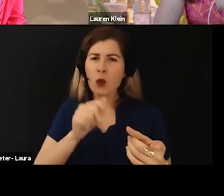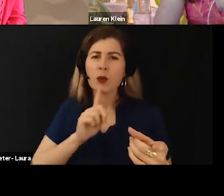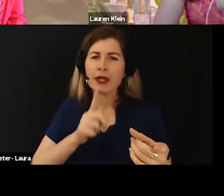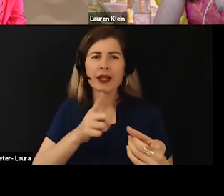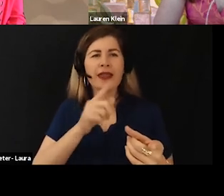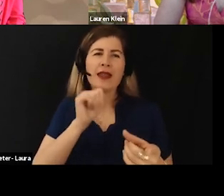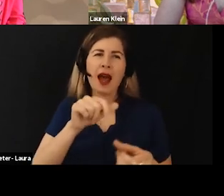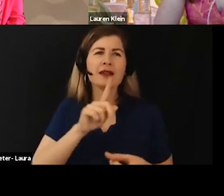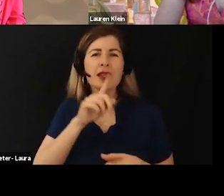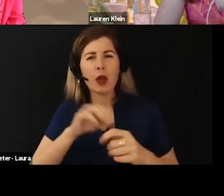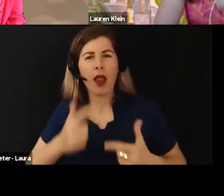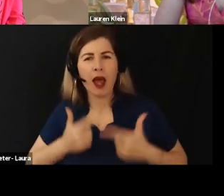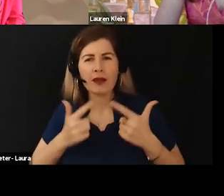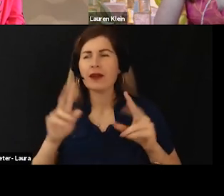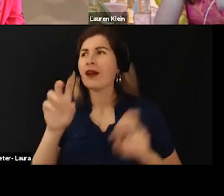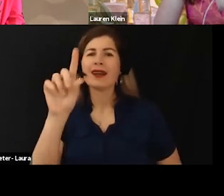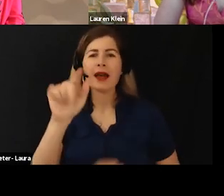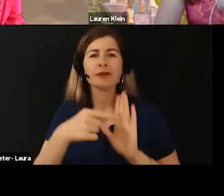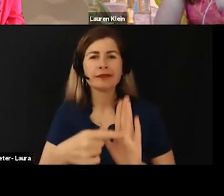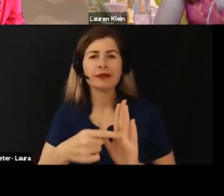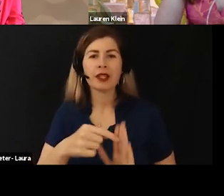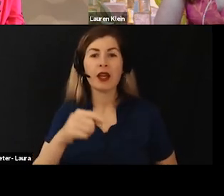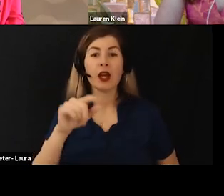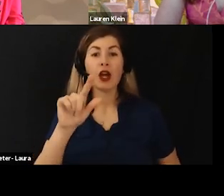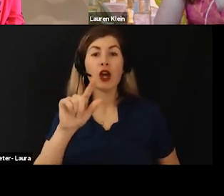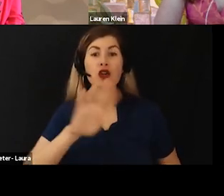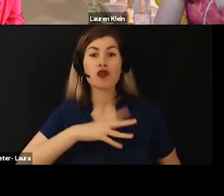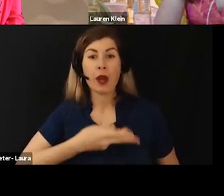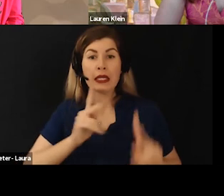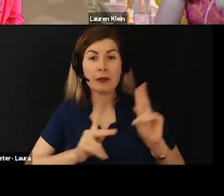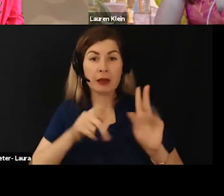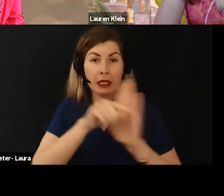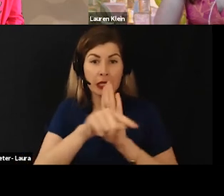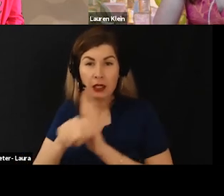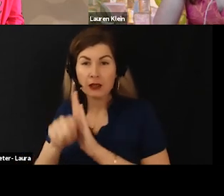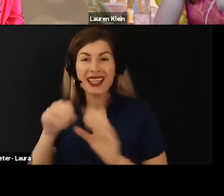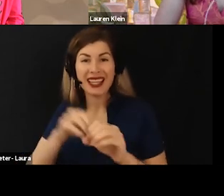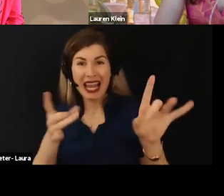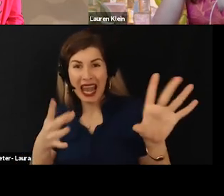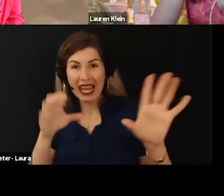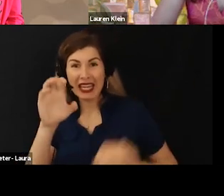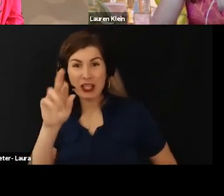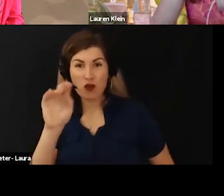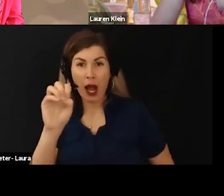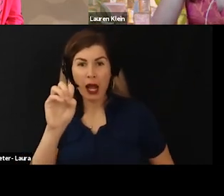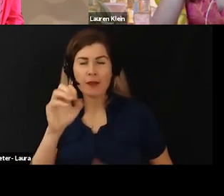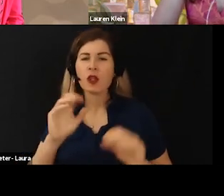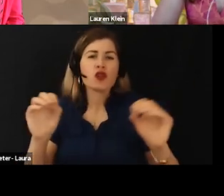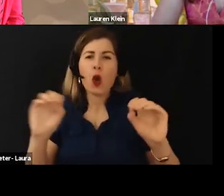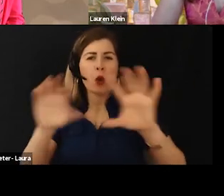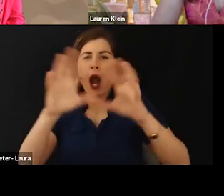So data sets like trans people killed or injured in instances of hate crime, there's no comprehensive data set on this.